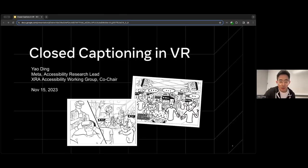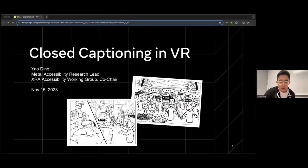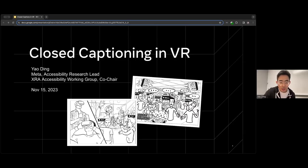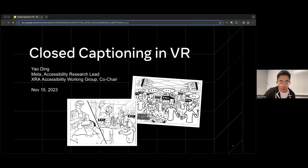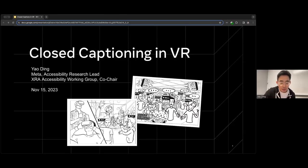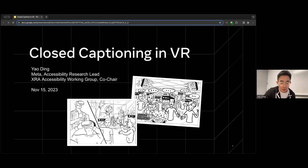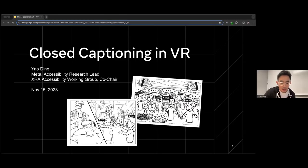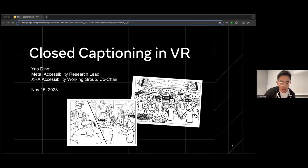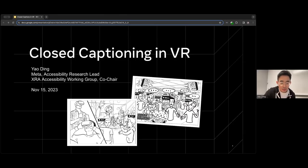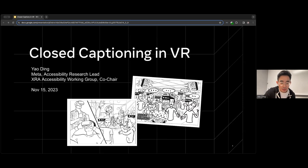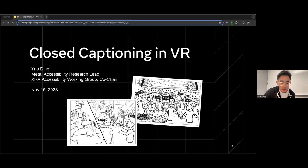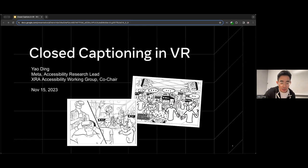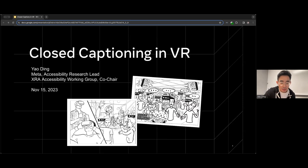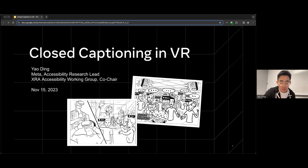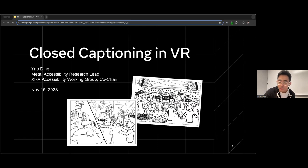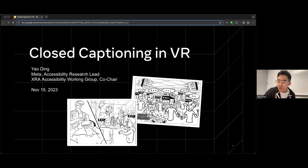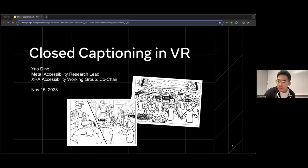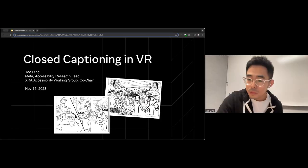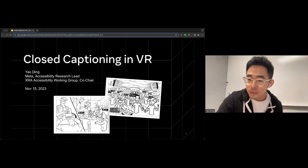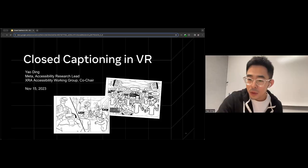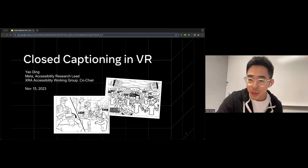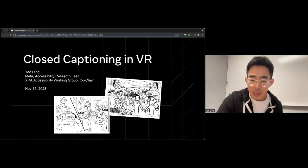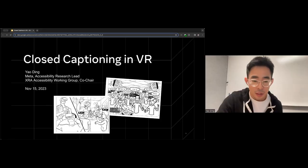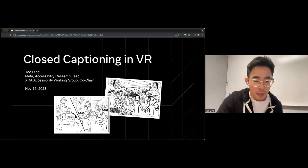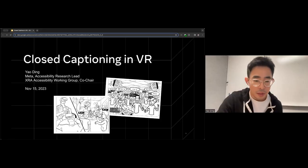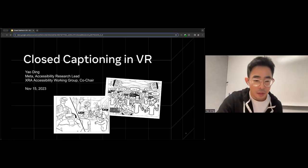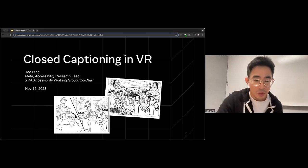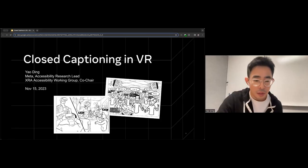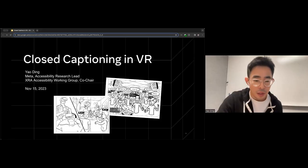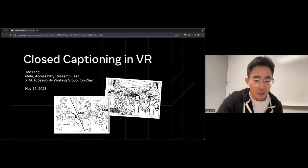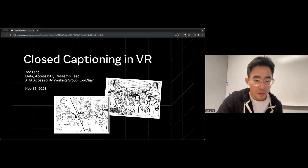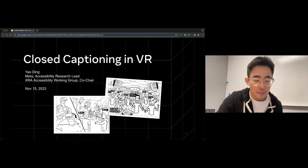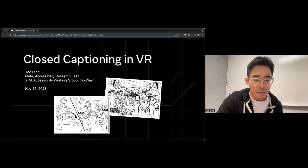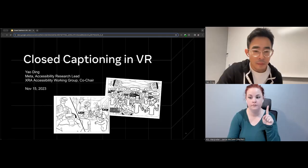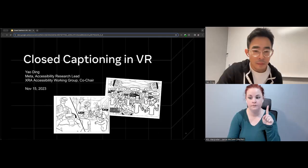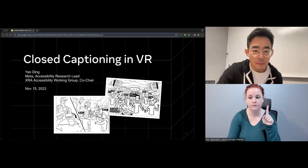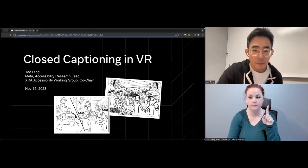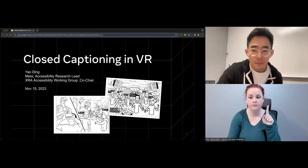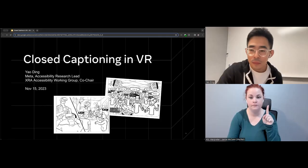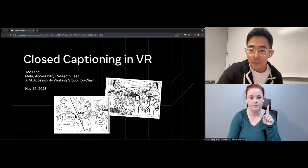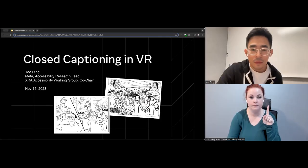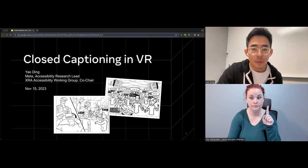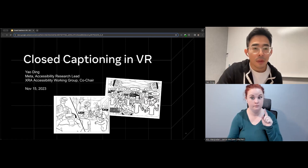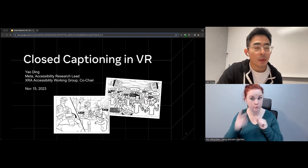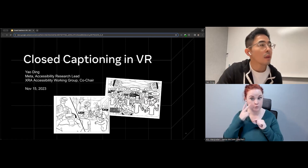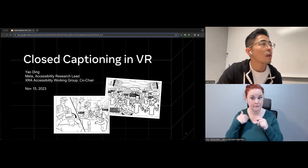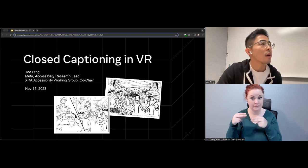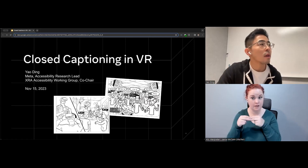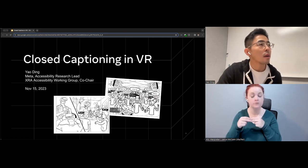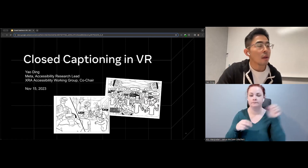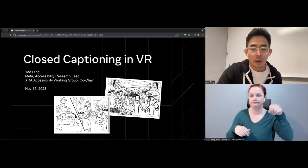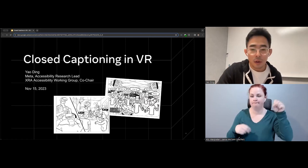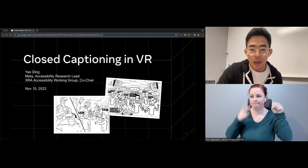my screen? Okay, title page. >> We can see your screen.